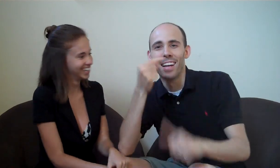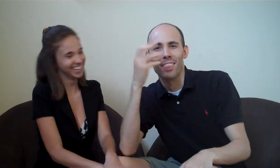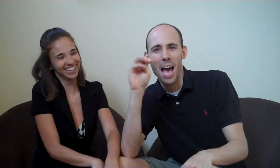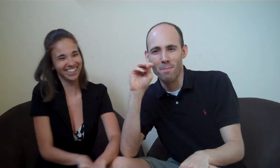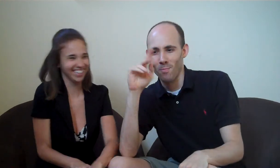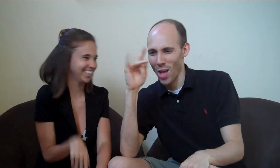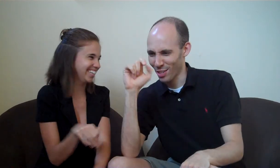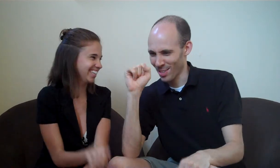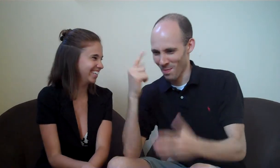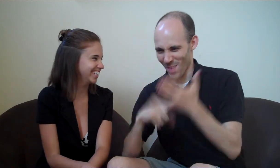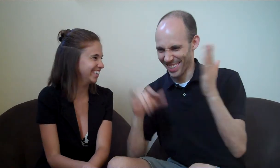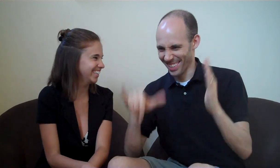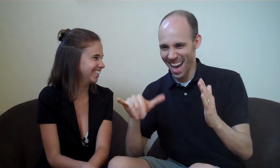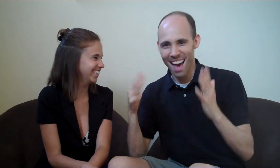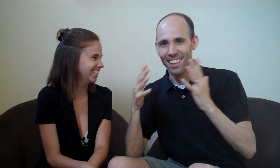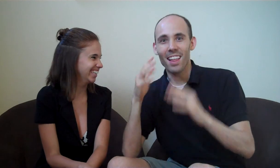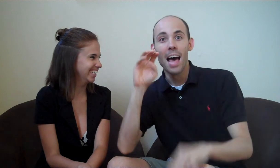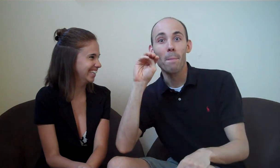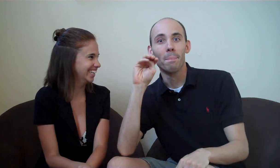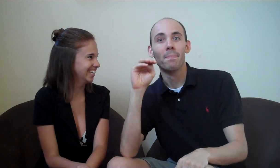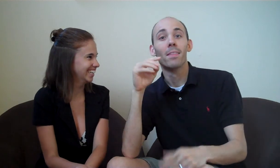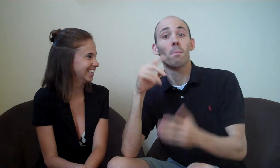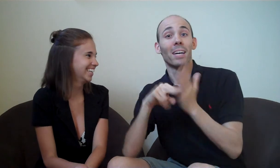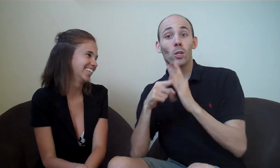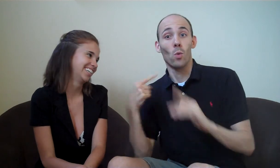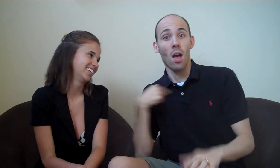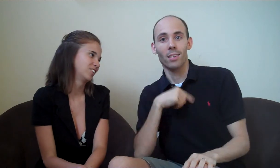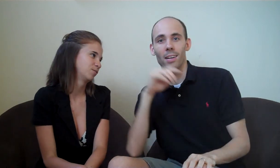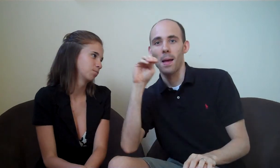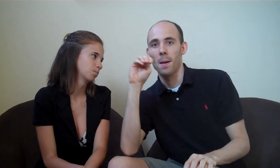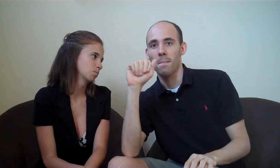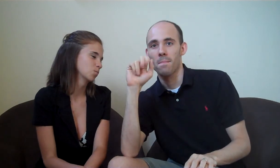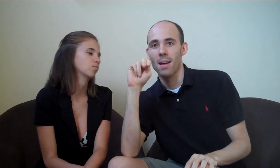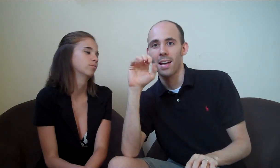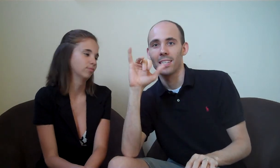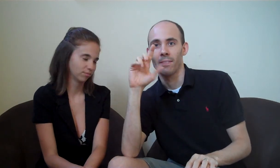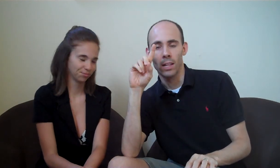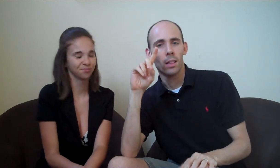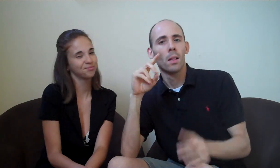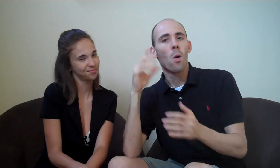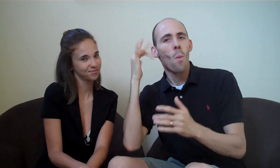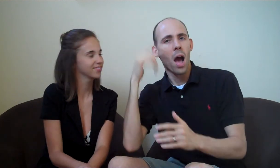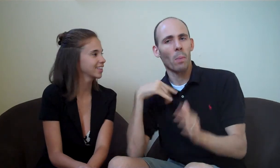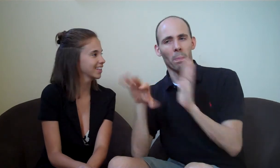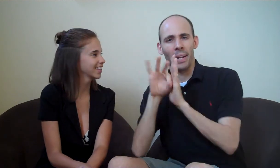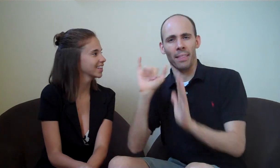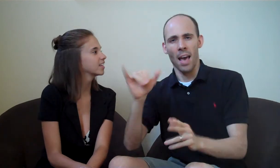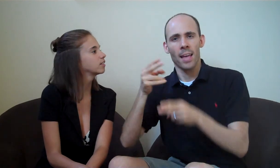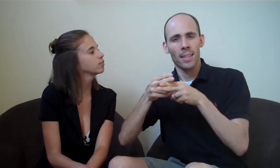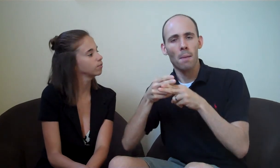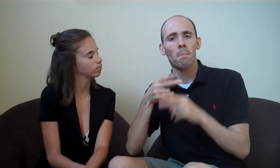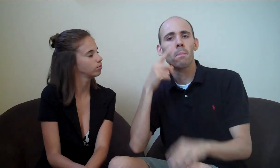What is the M Projects? The M stands for the Mansfield. Why did we choose that name?